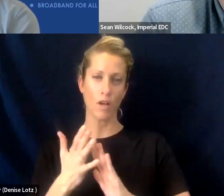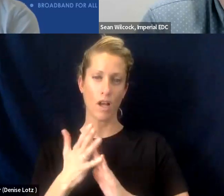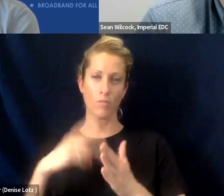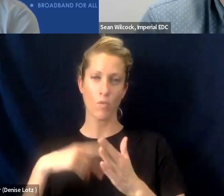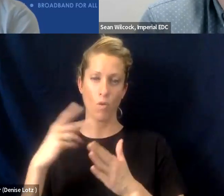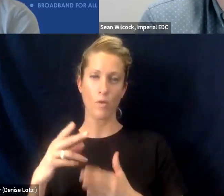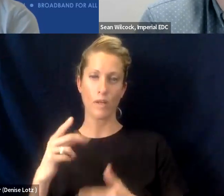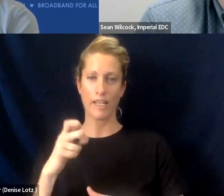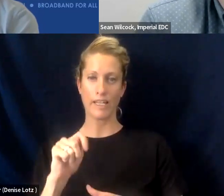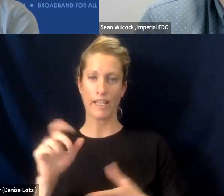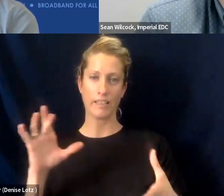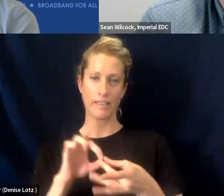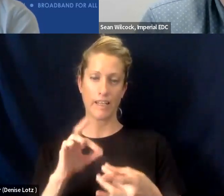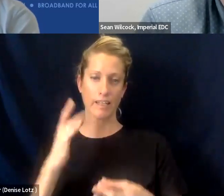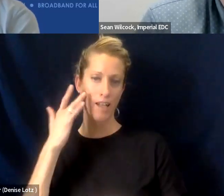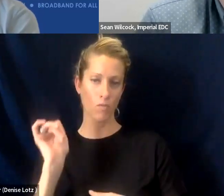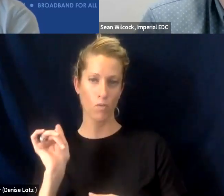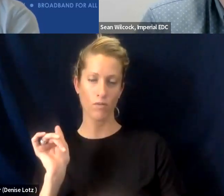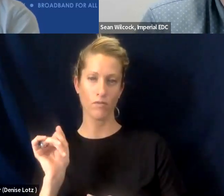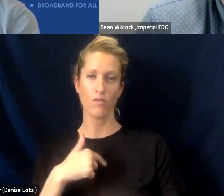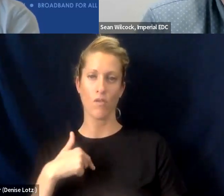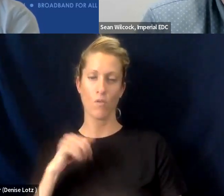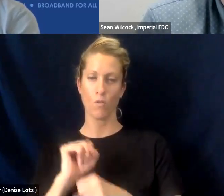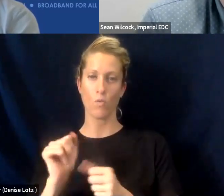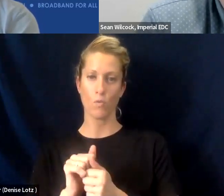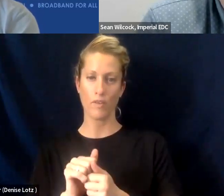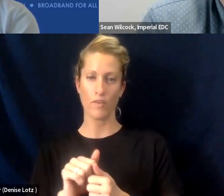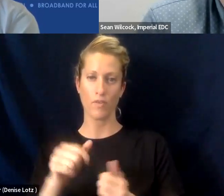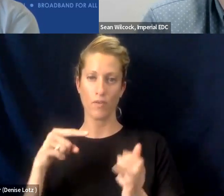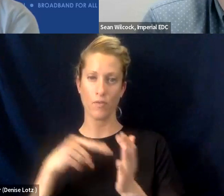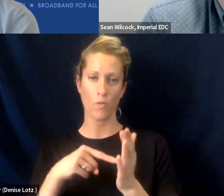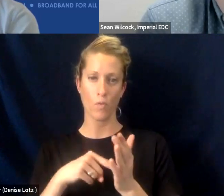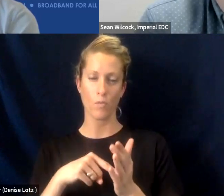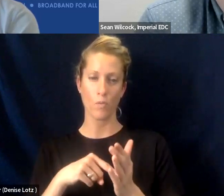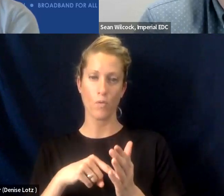and in our work with the Affordable Connectivity Program. By the way, we're the highest adoption.